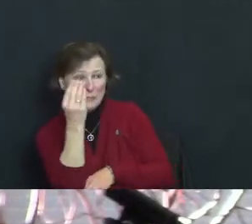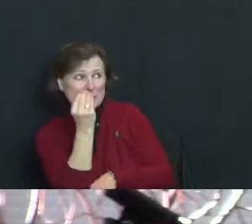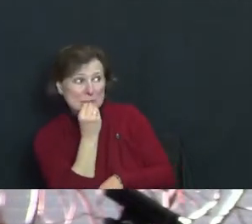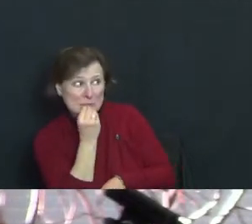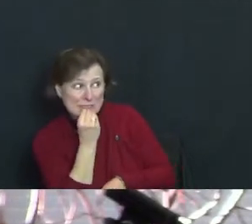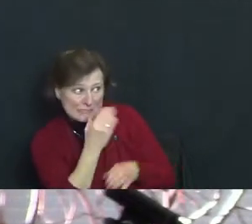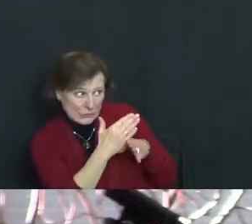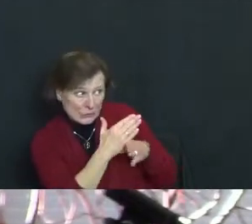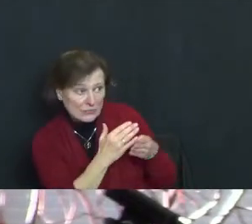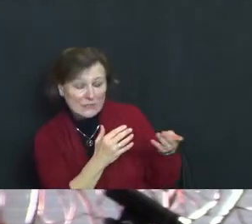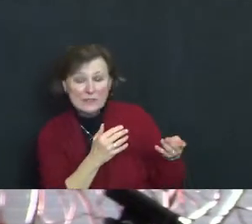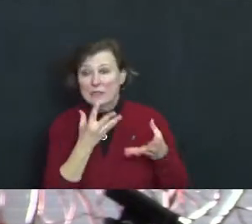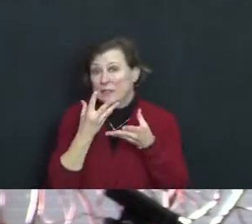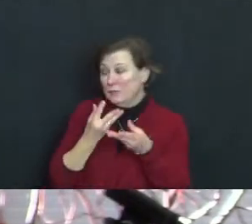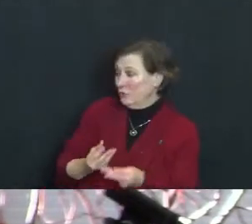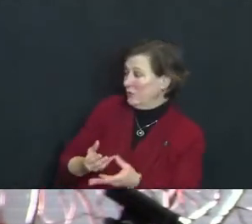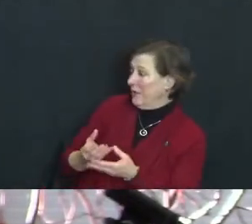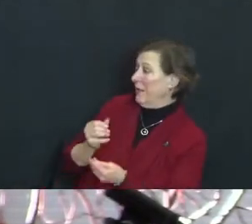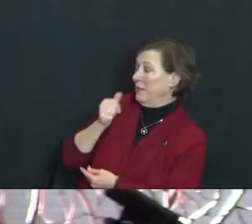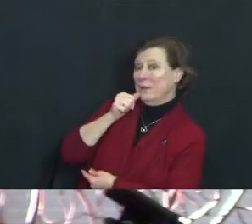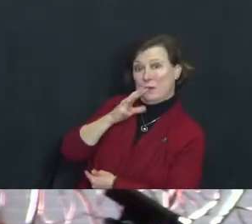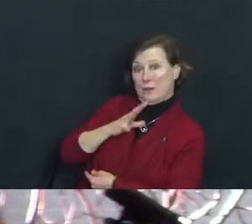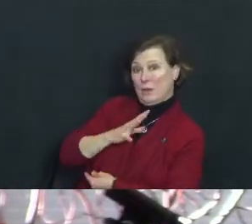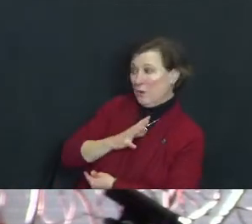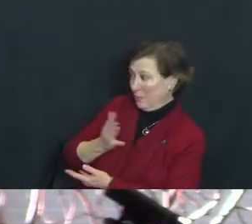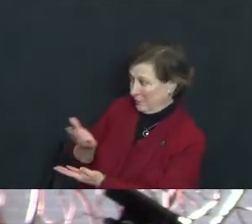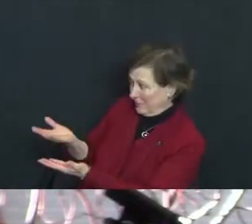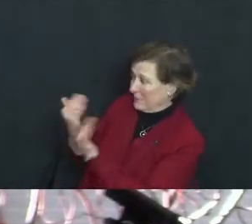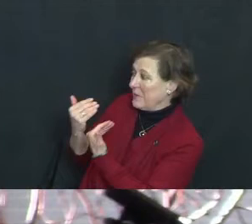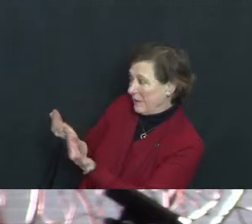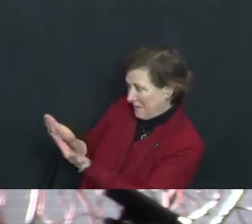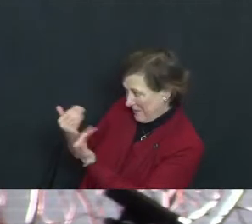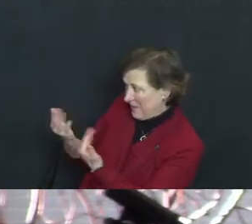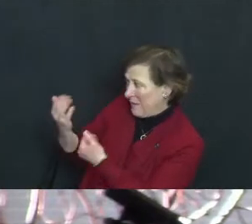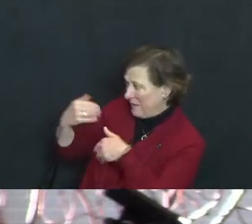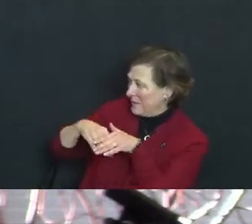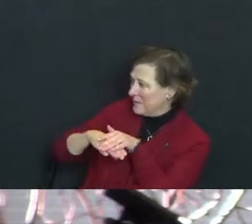Gently said she “come inside.” Noel, Noel.